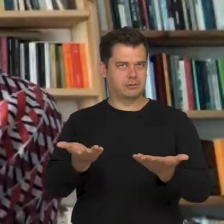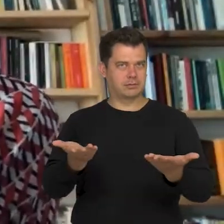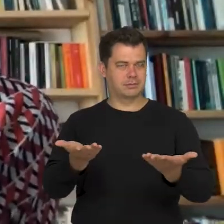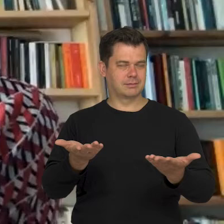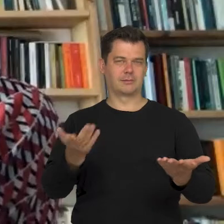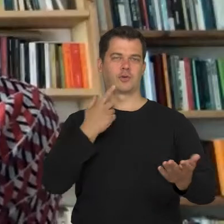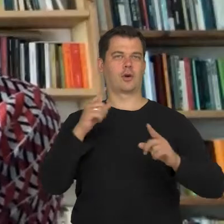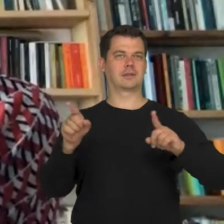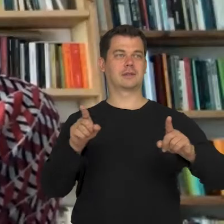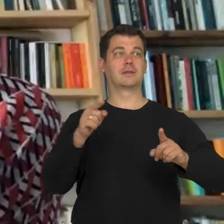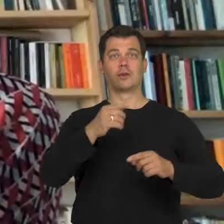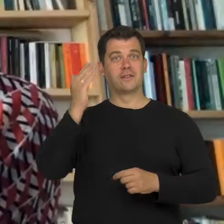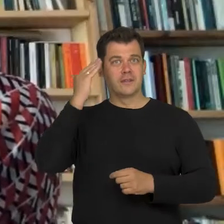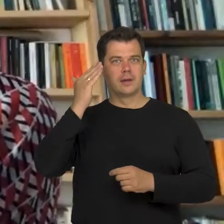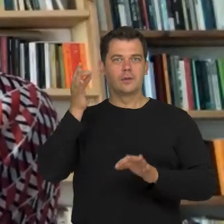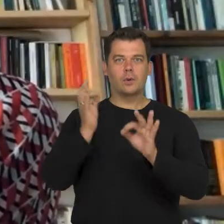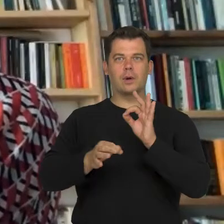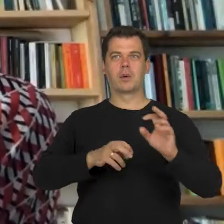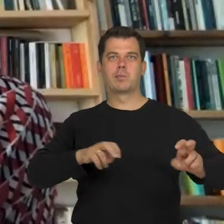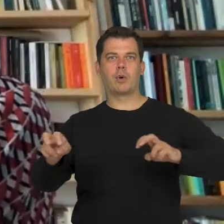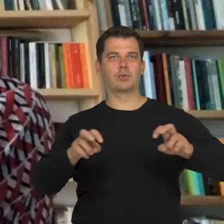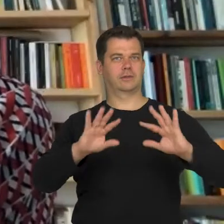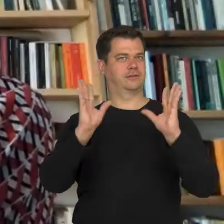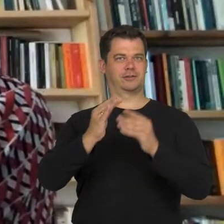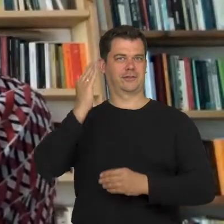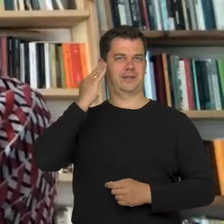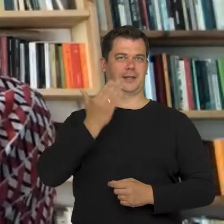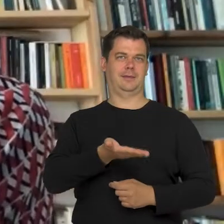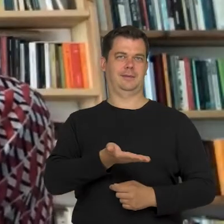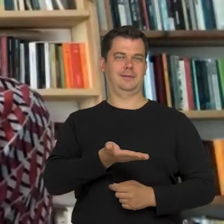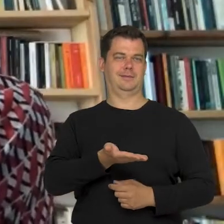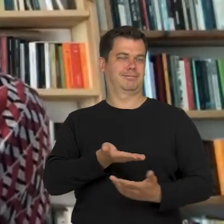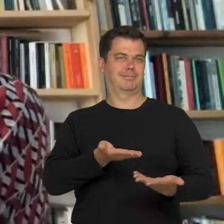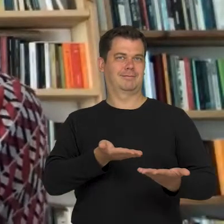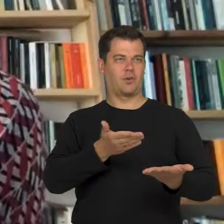But this body knows all to well how to move and how the whole process works.